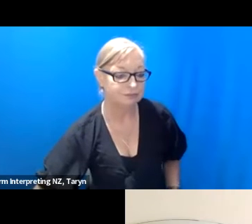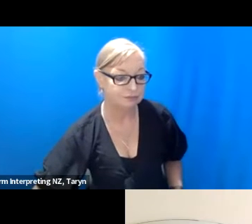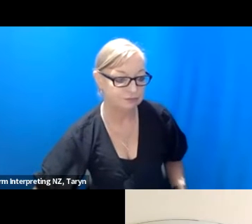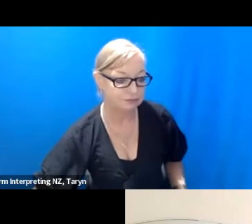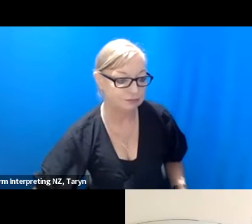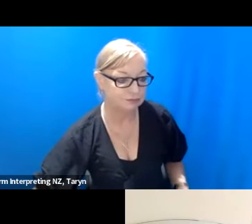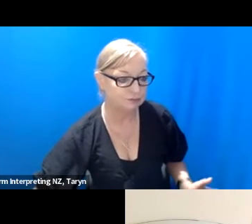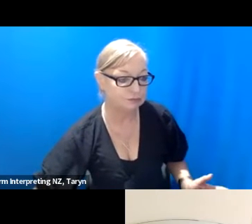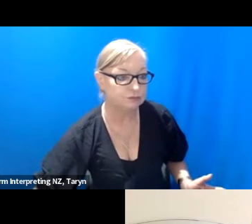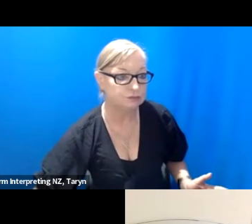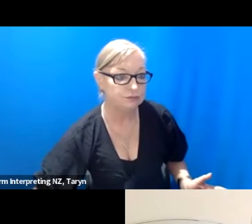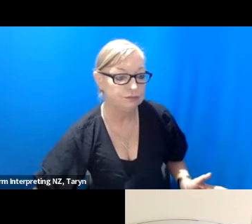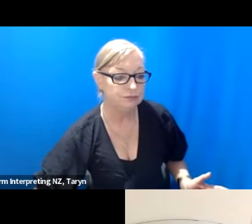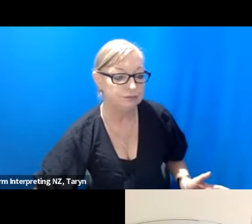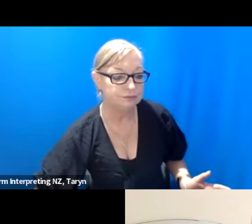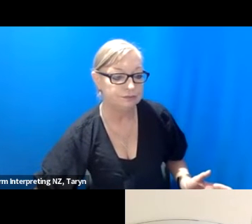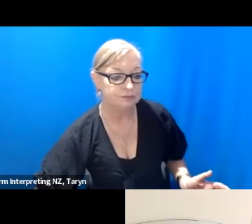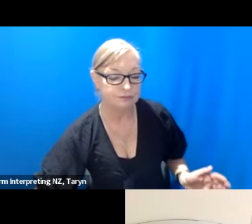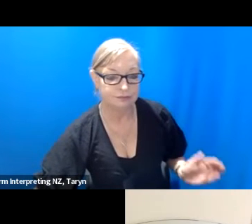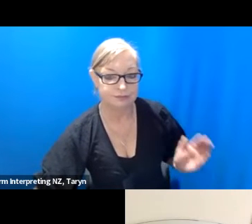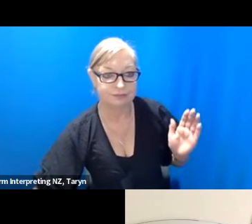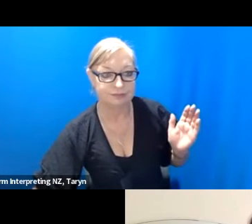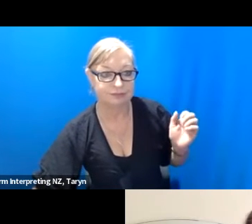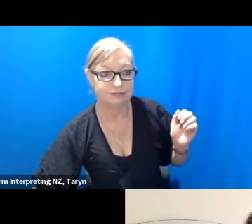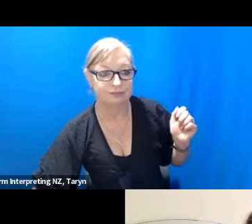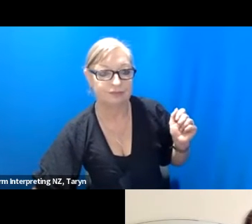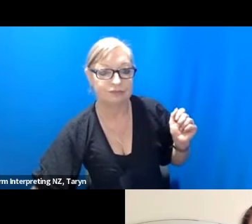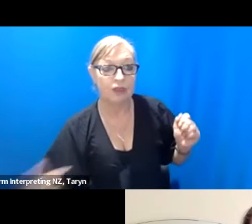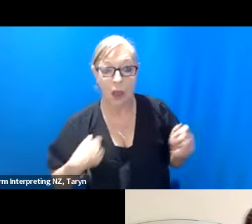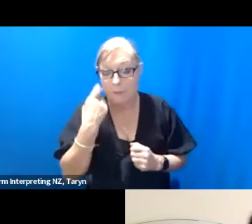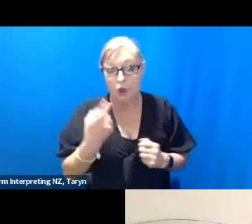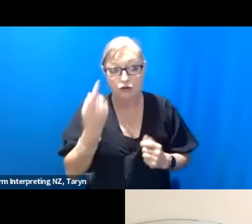what kind of response you've got to that way of working, I mean obviously you're directing the